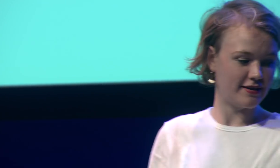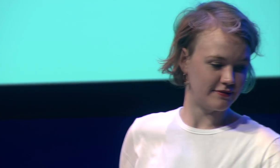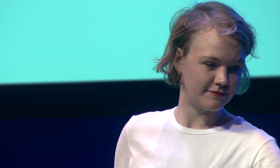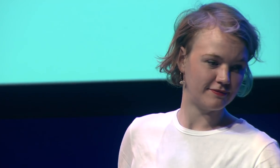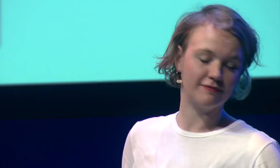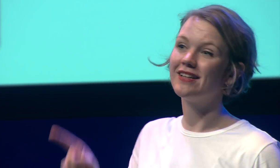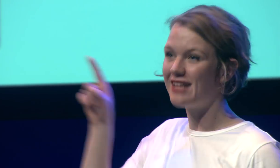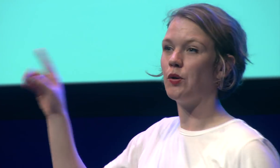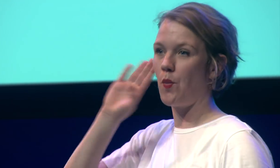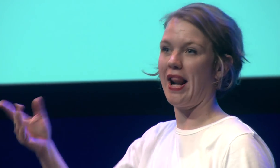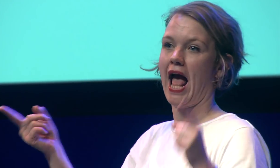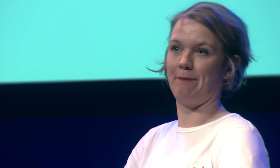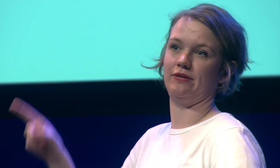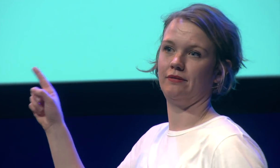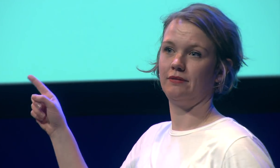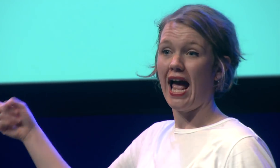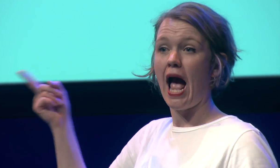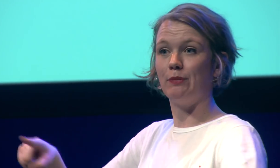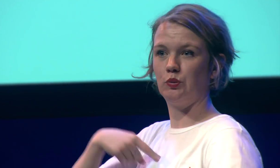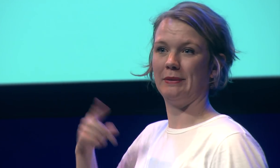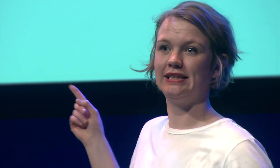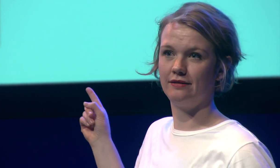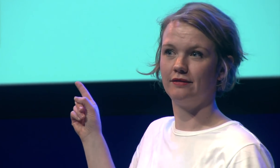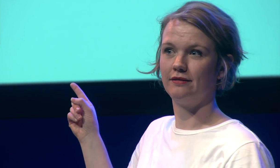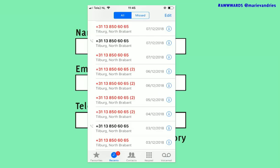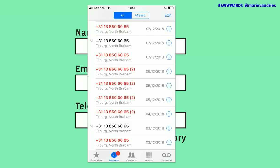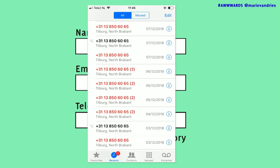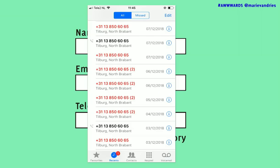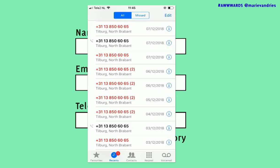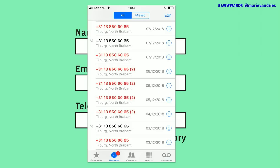very annoying because I know that this will happen this is actually what